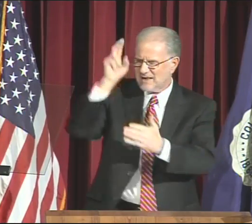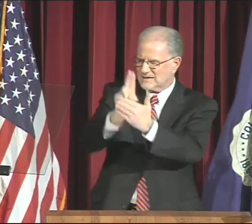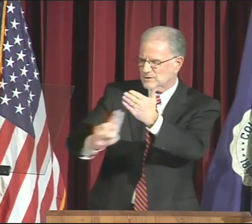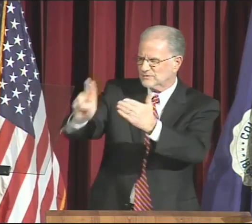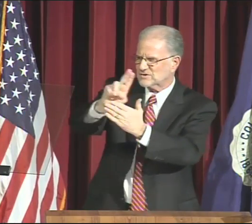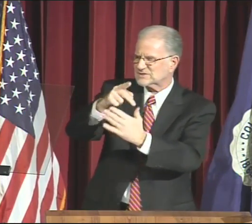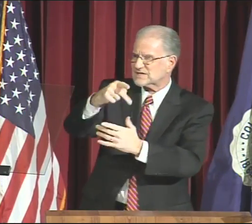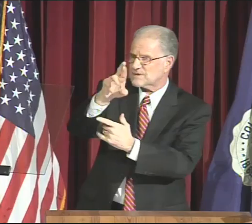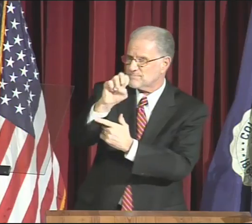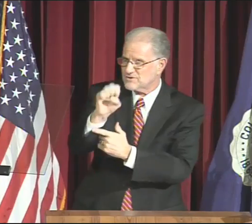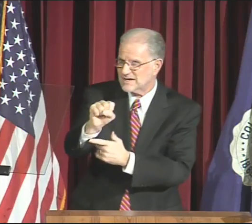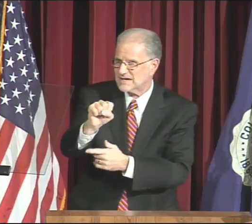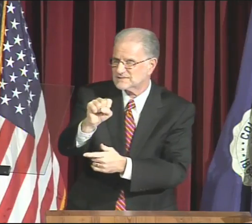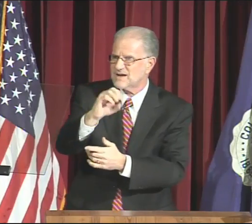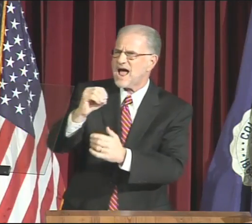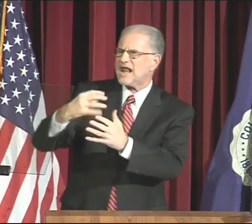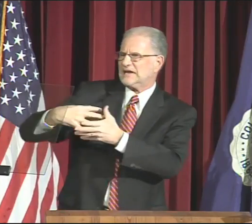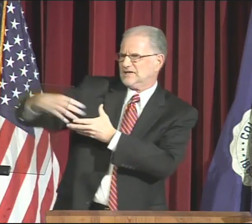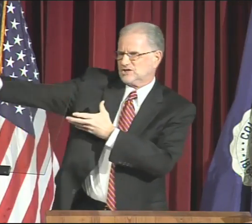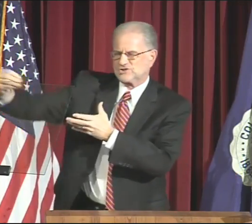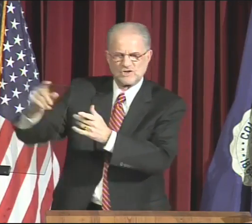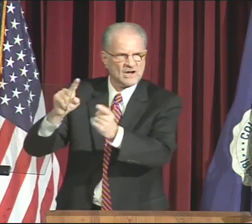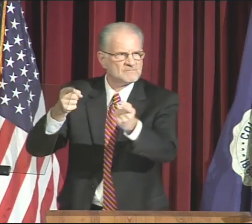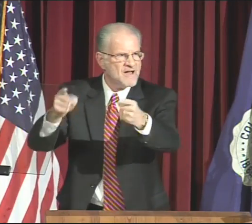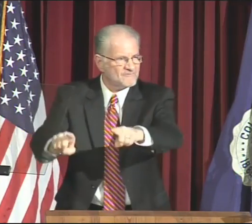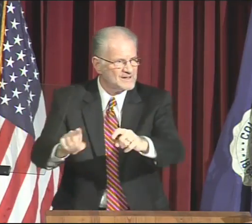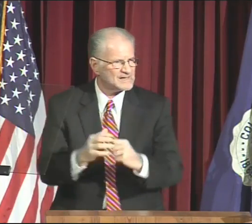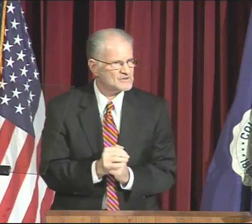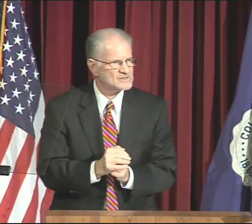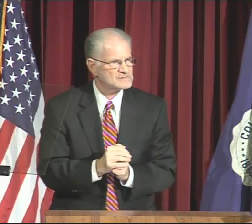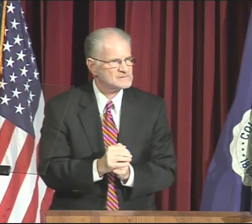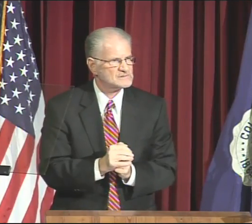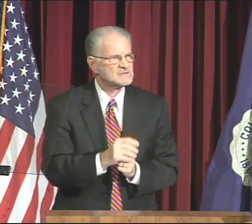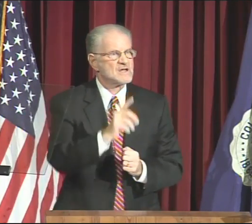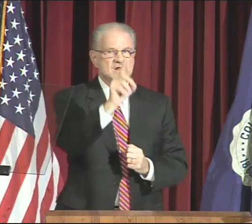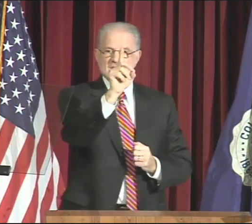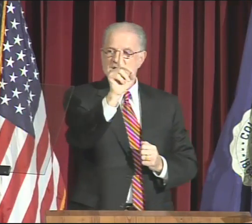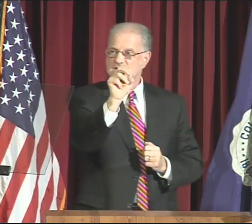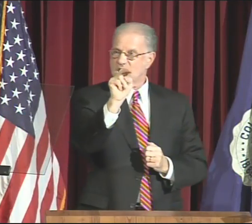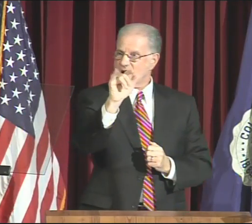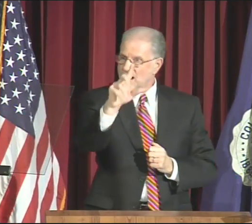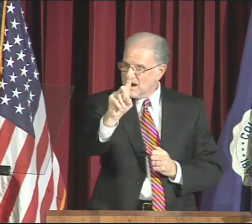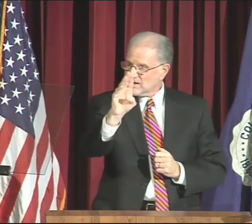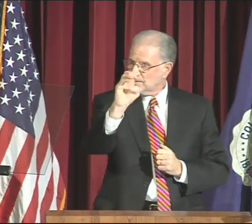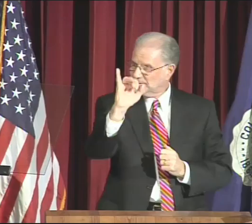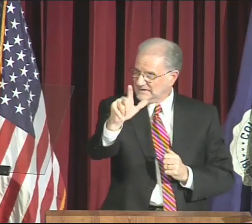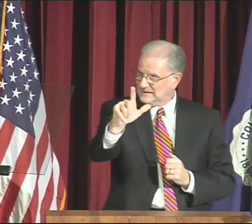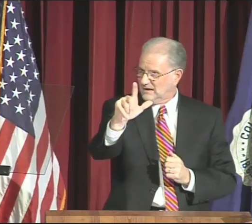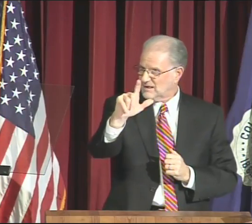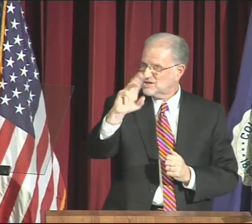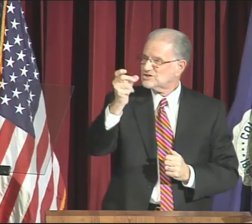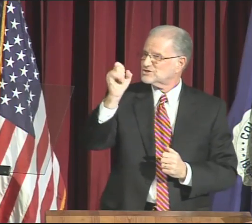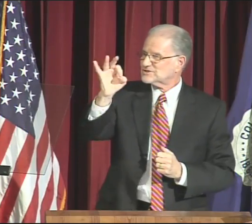David Armstrong, Executive Director, GU Press and External Affairs